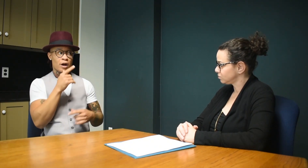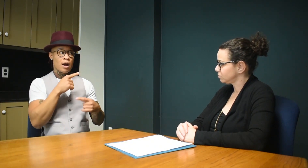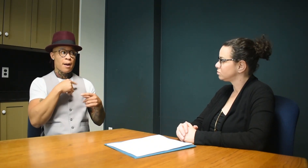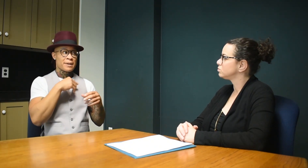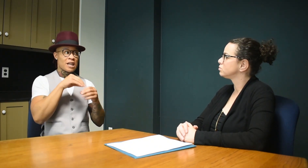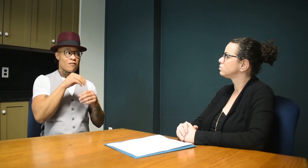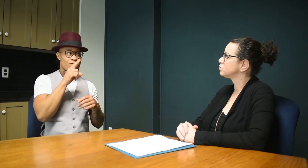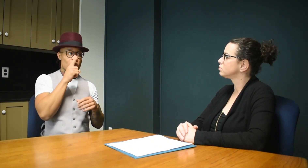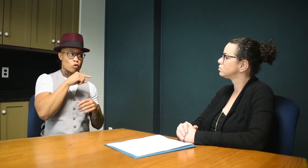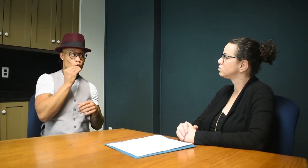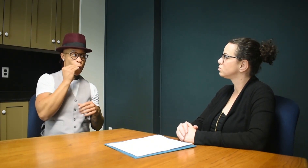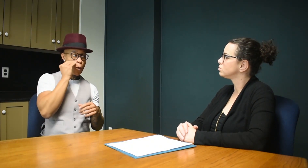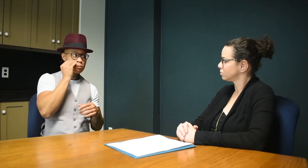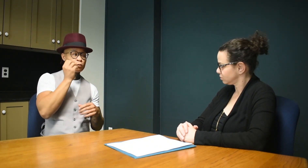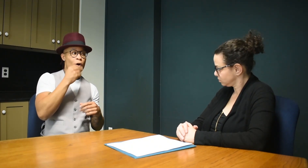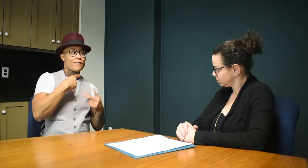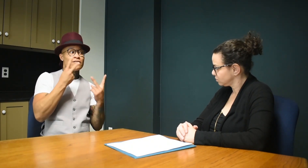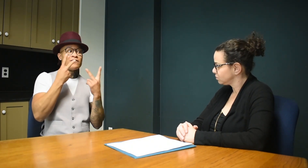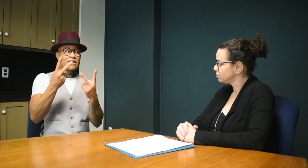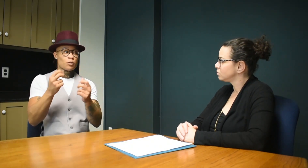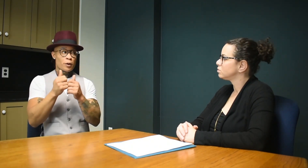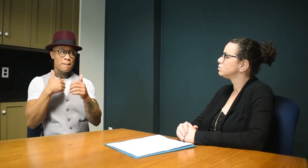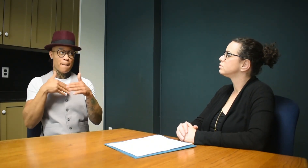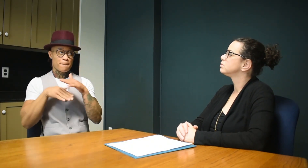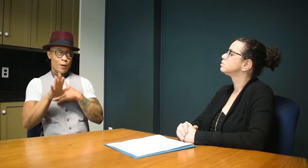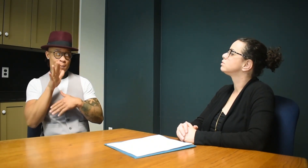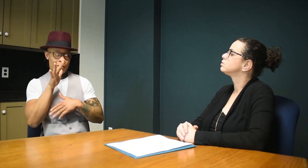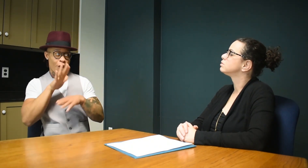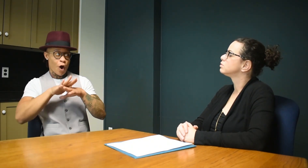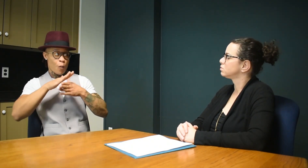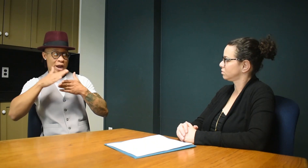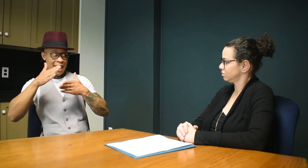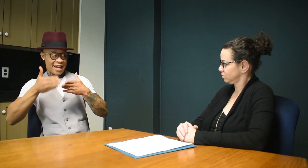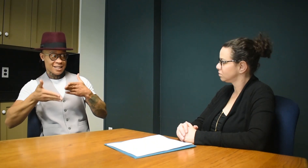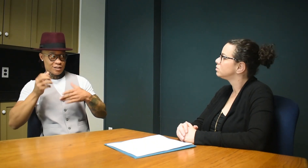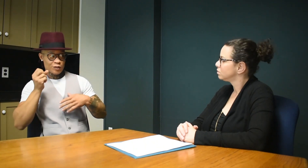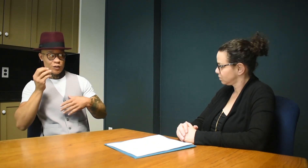I was in a foster home, and I visited my birth mother on the weekends